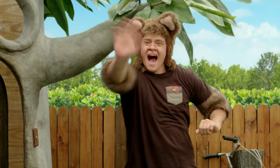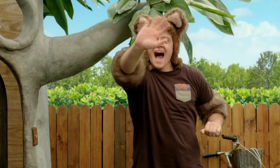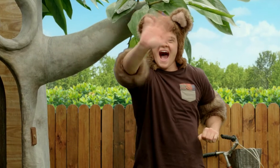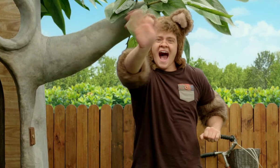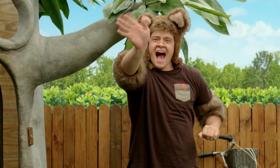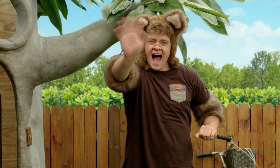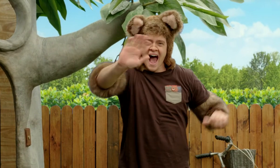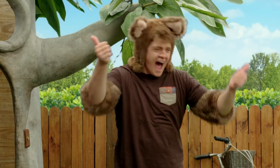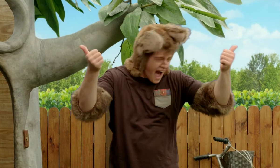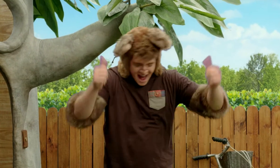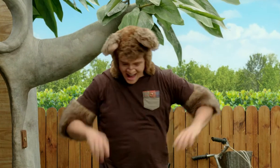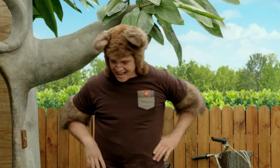Oh, hello everybody!